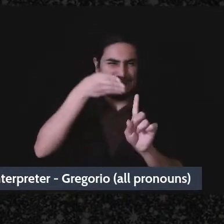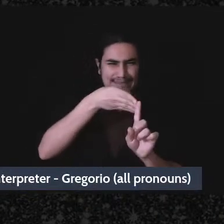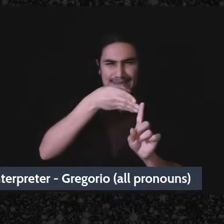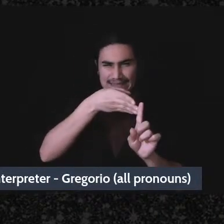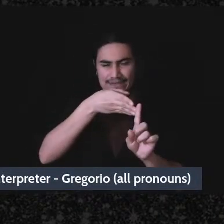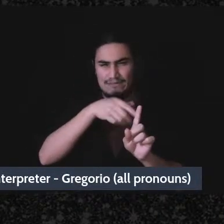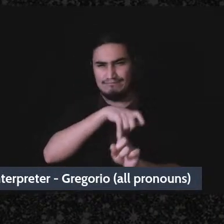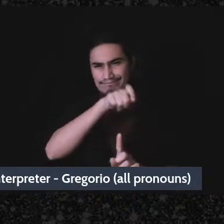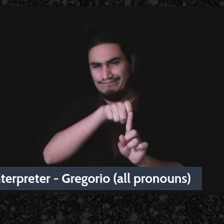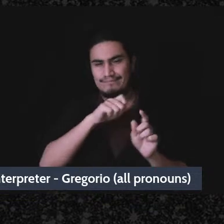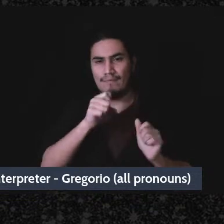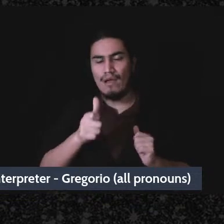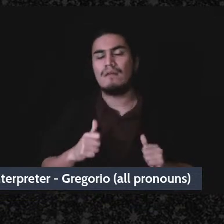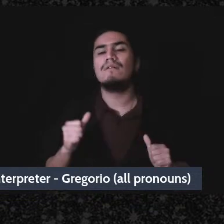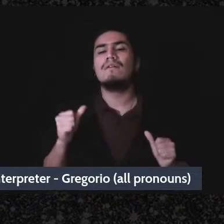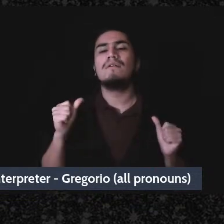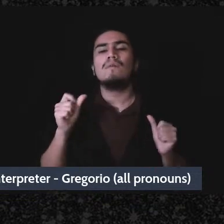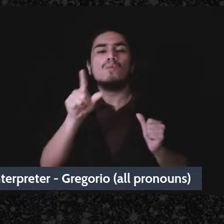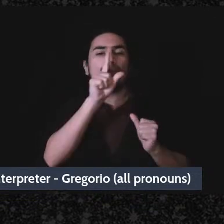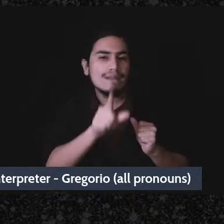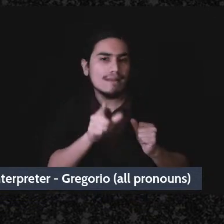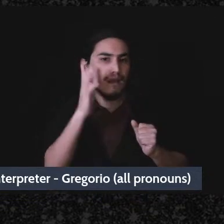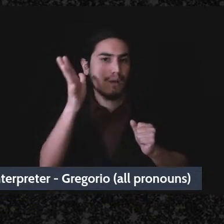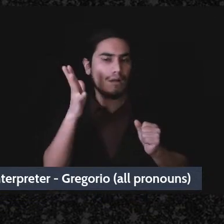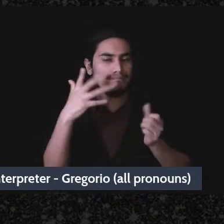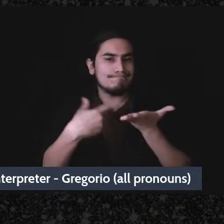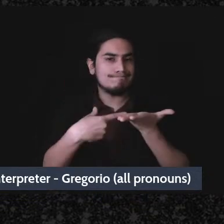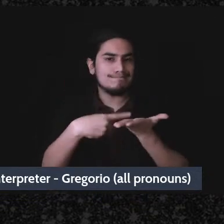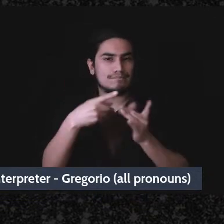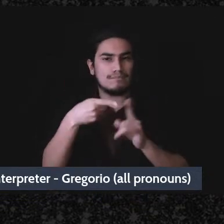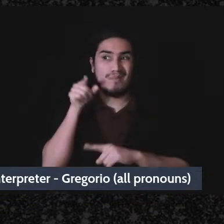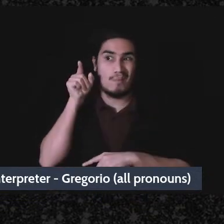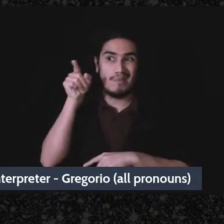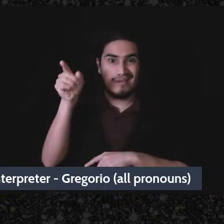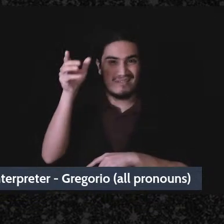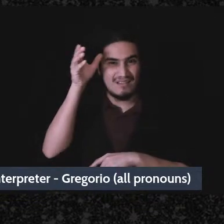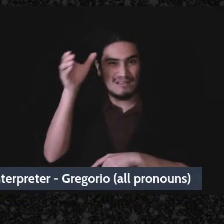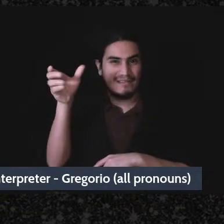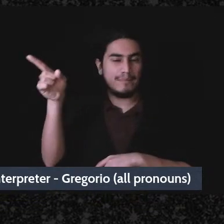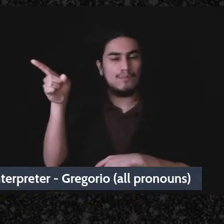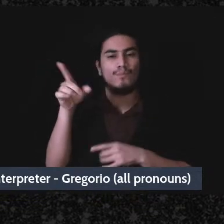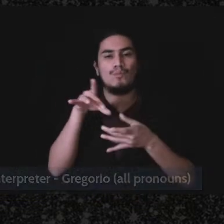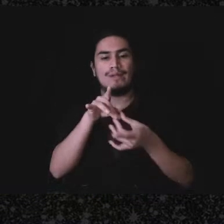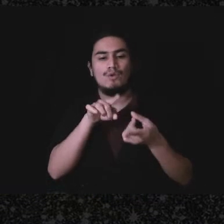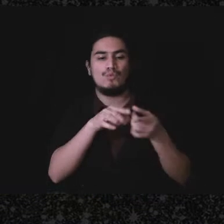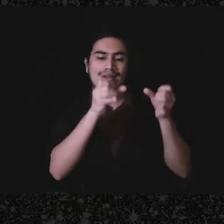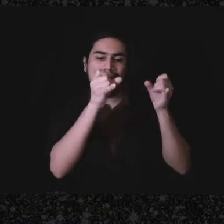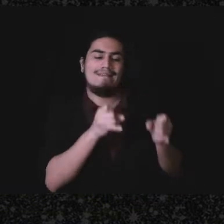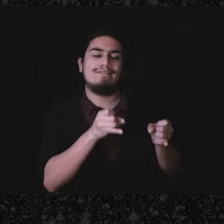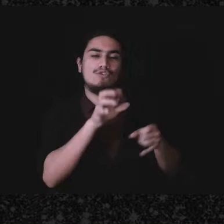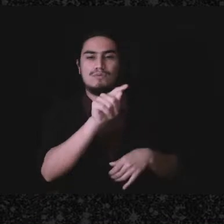I'm going to mainly speak about this in with respect to an individual tax return, and not a